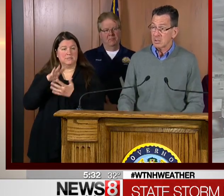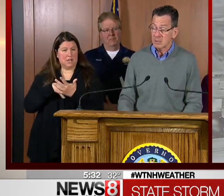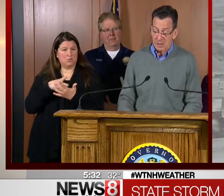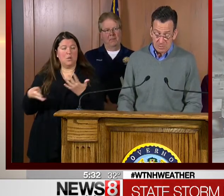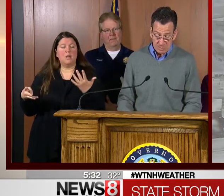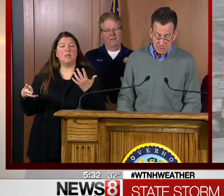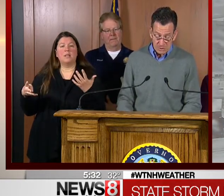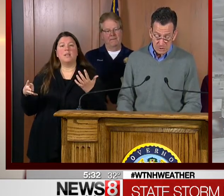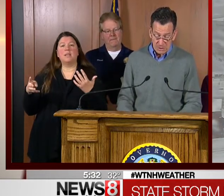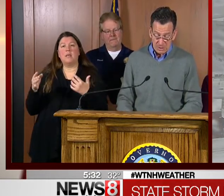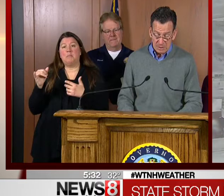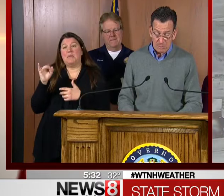ACTIVATED THEIR OWN 21 LOCAL MUNICIPALITIES HAVE --